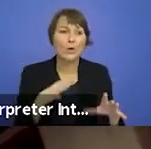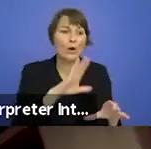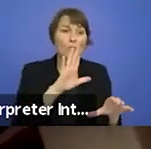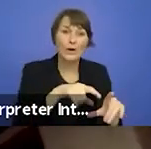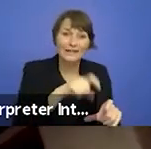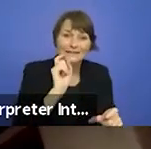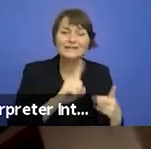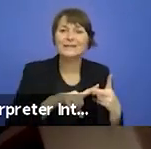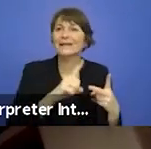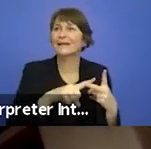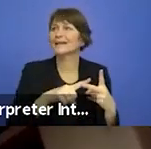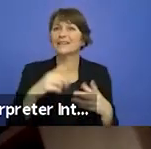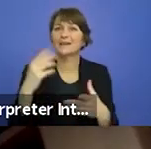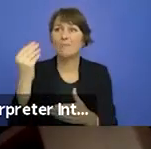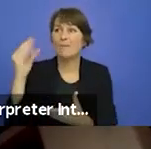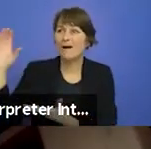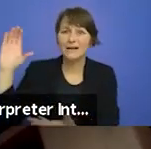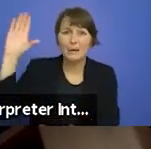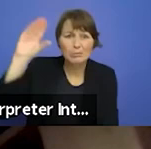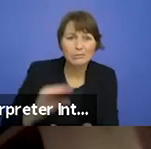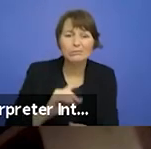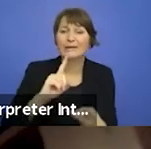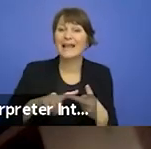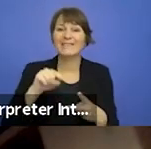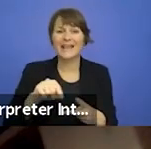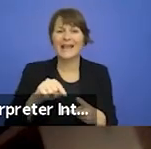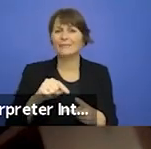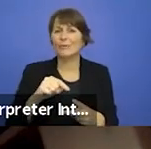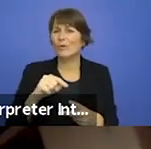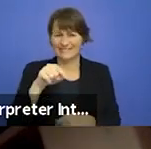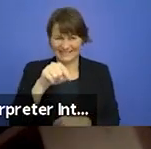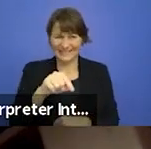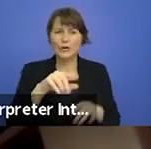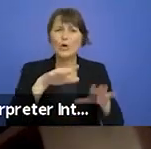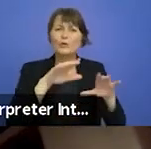favour of an increasingly commercial model for years and years meant the theatre community was